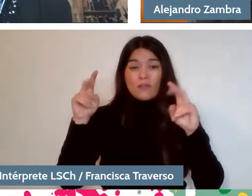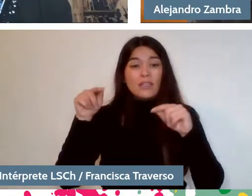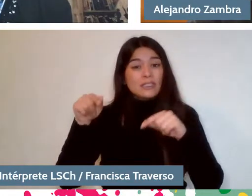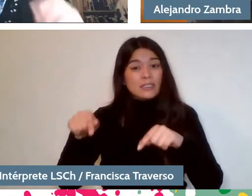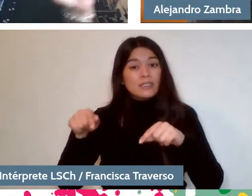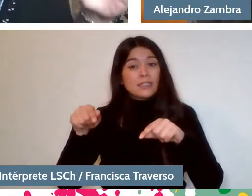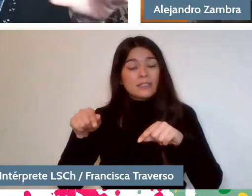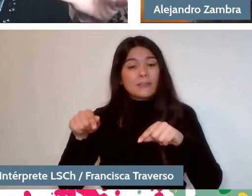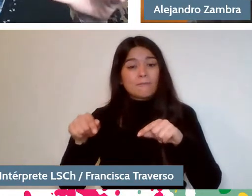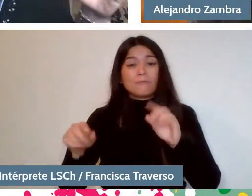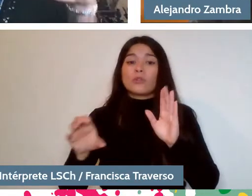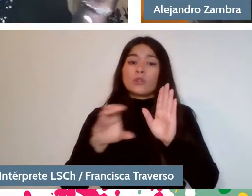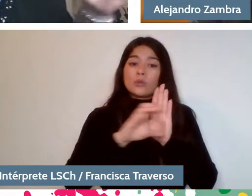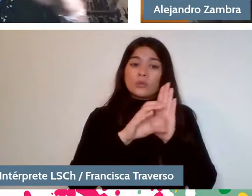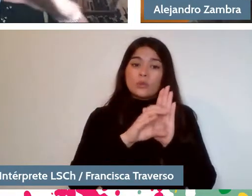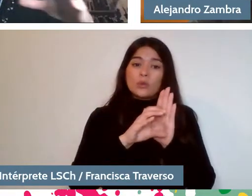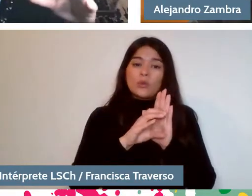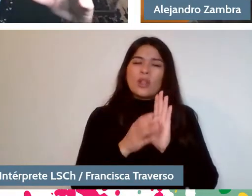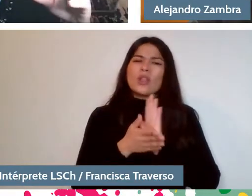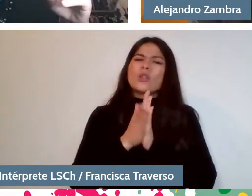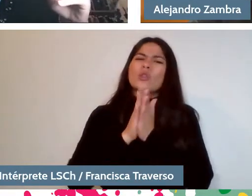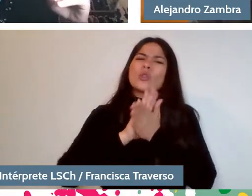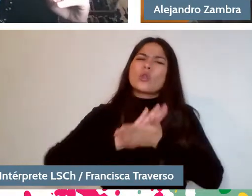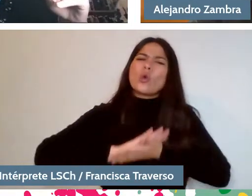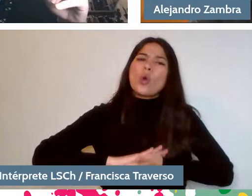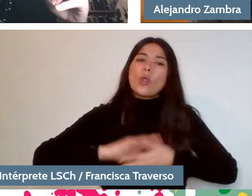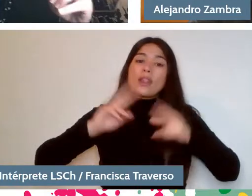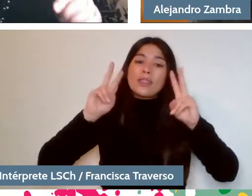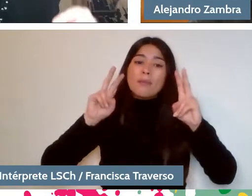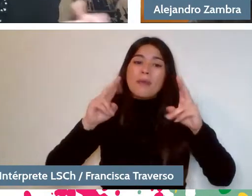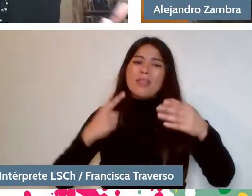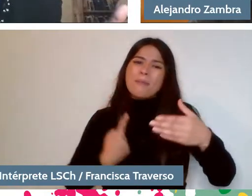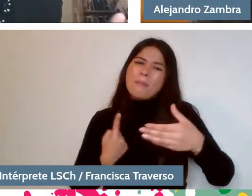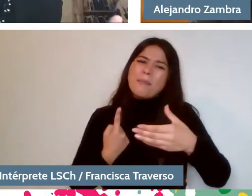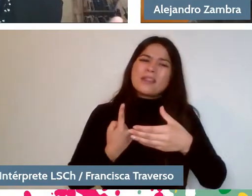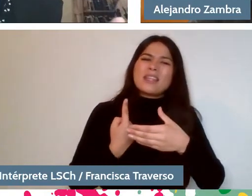That, of course, there is the whole issue of belonging, but I also thought, in relation to your texts,